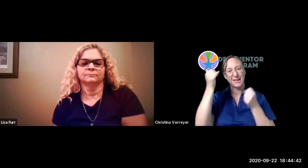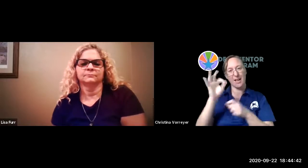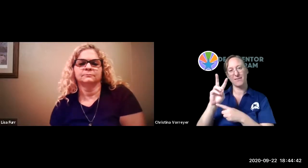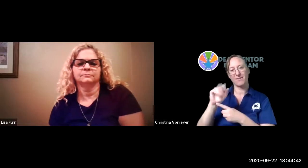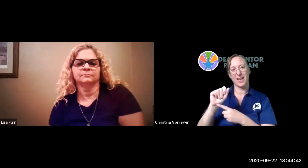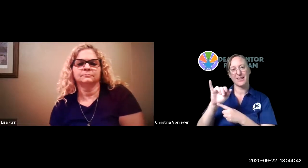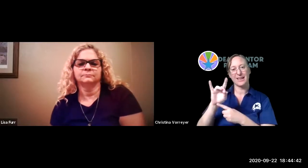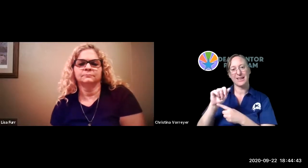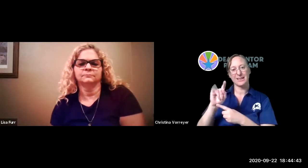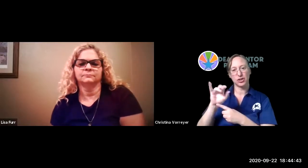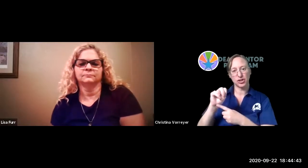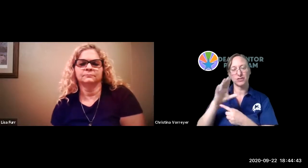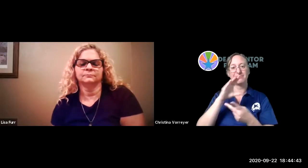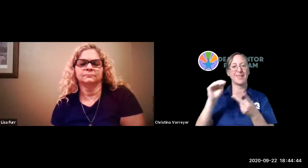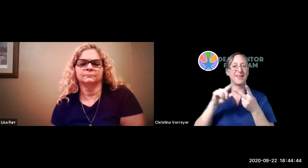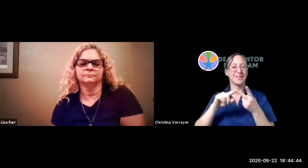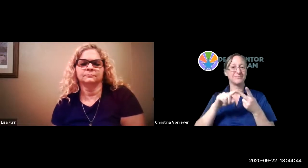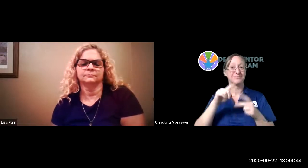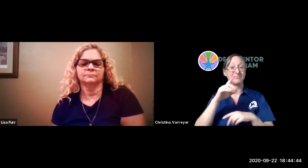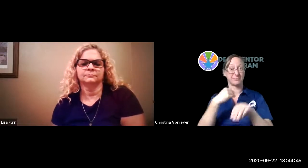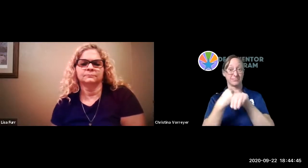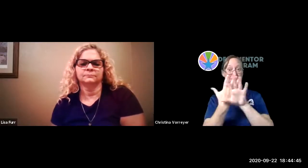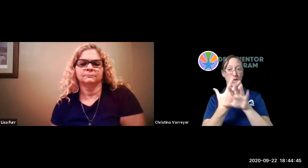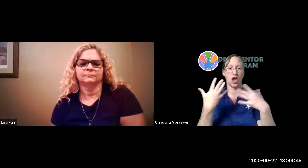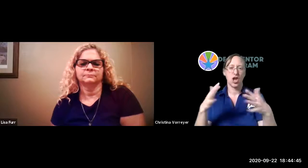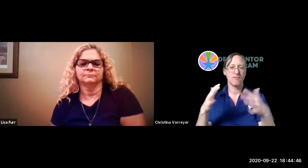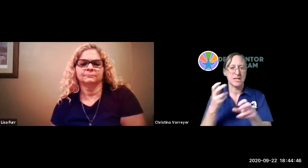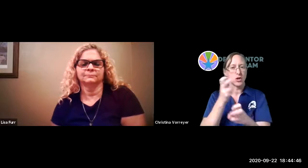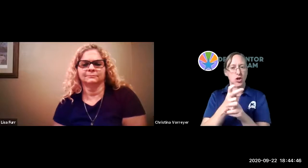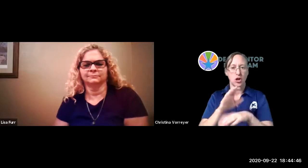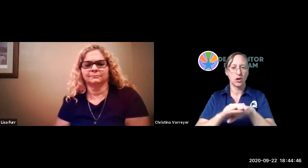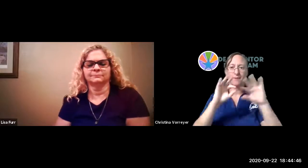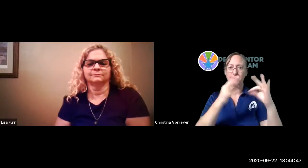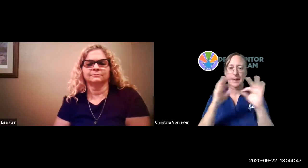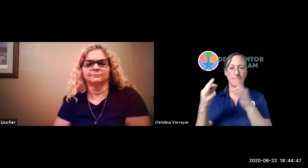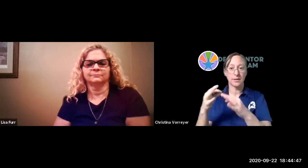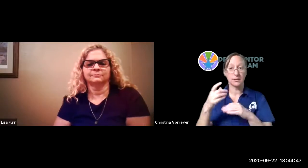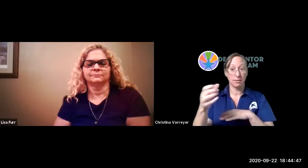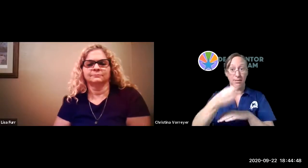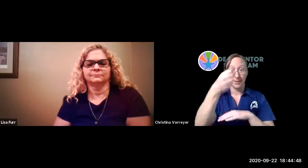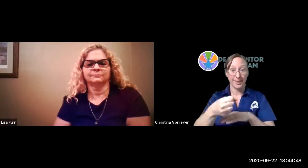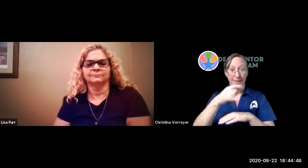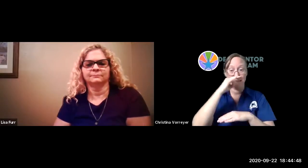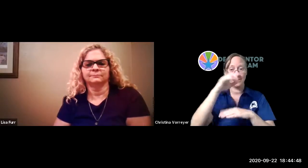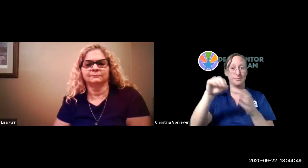able to provide that assessment um because of the validation it's